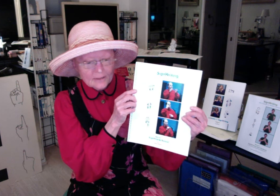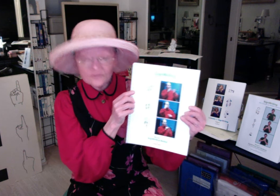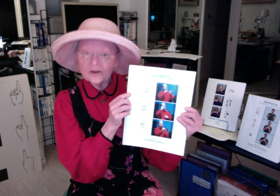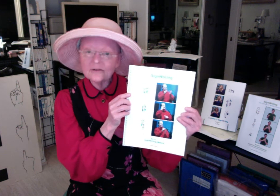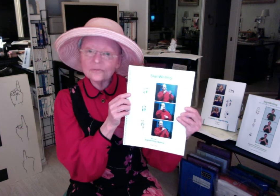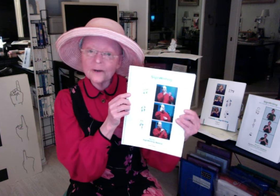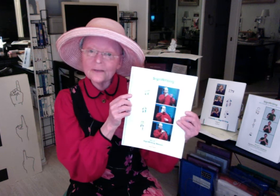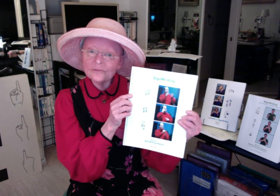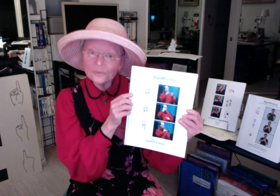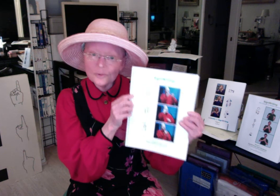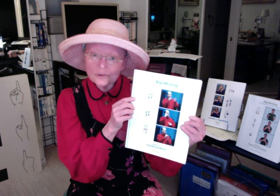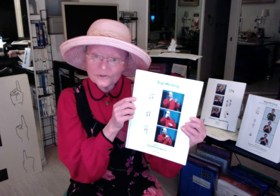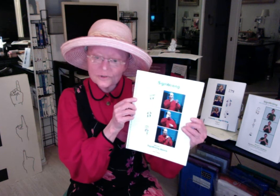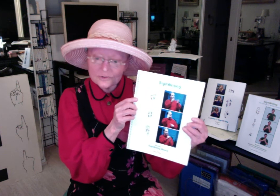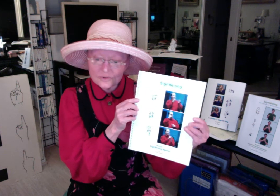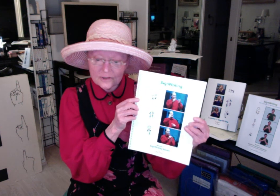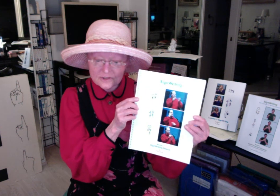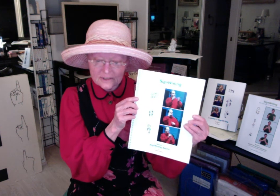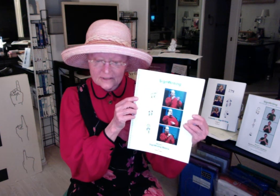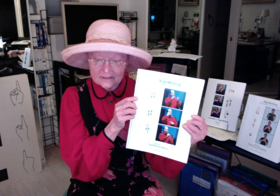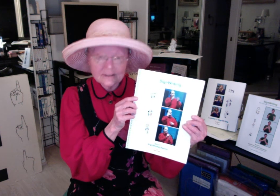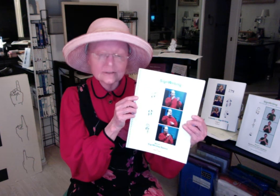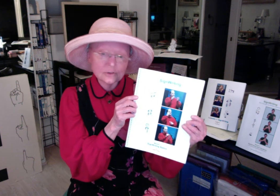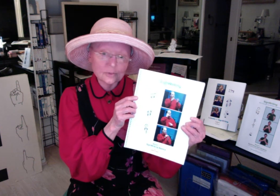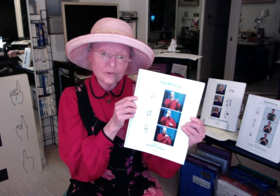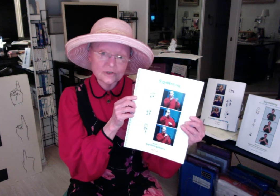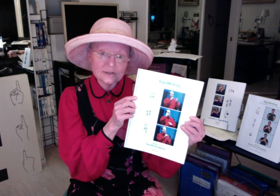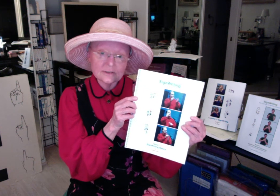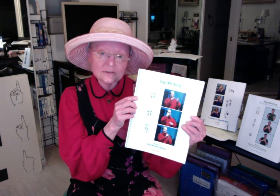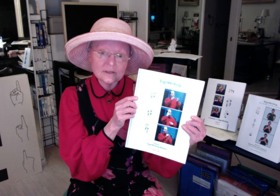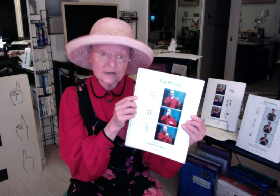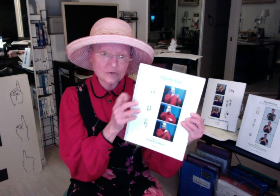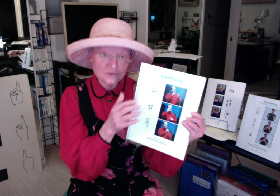friend of mine from Portugal translated it into Portuguese - the actual spoken